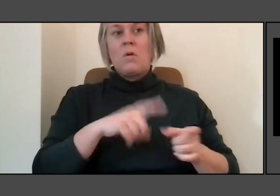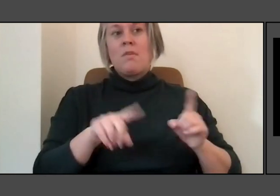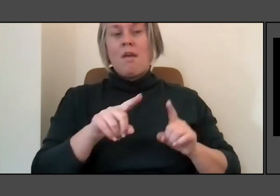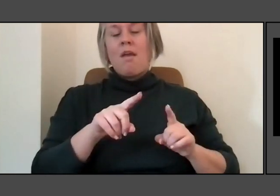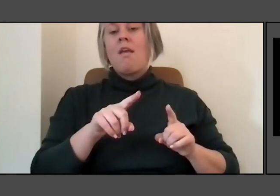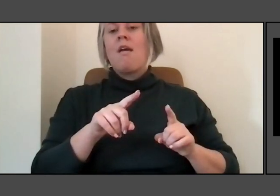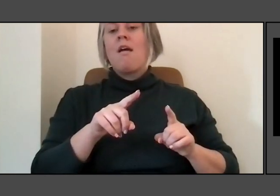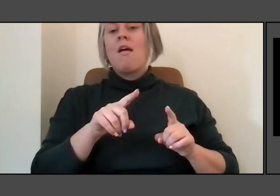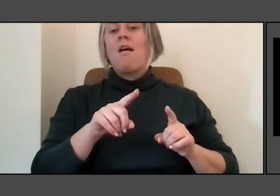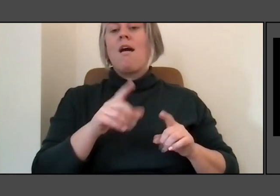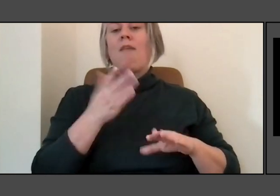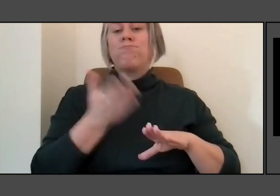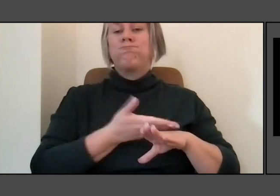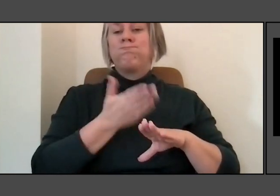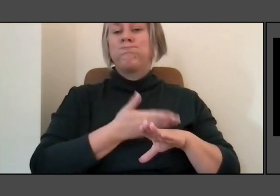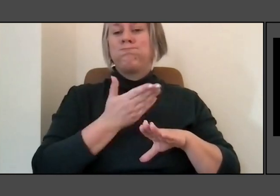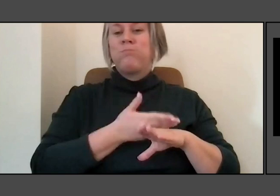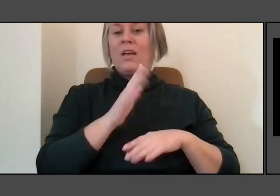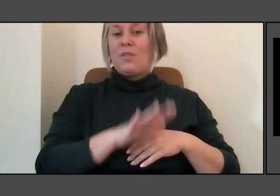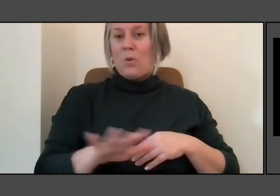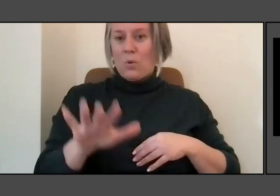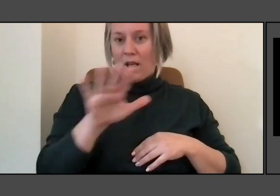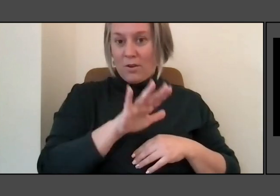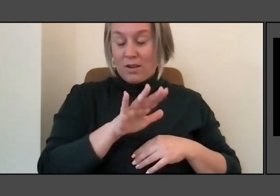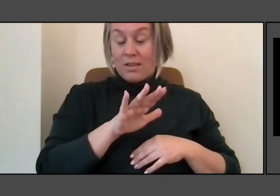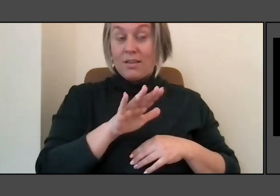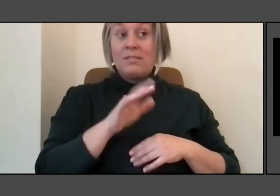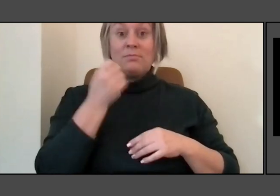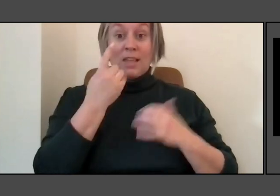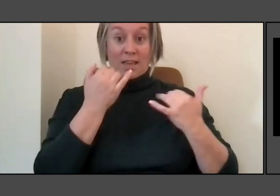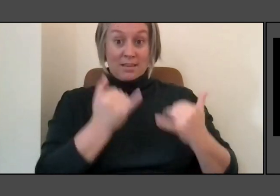So now when you're there, this path leads to the